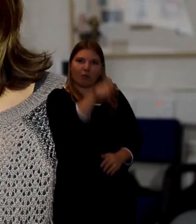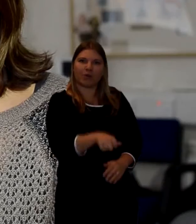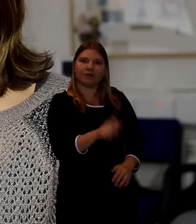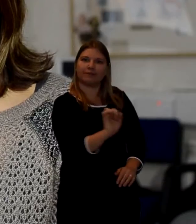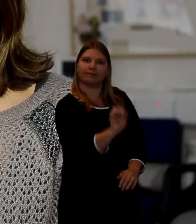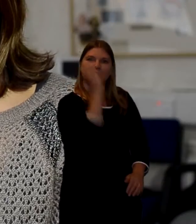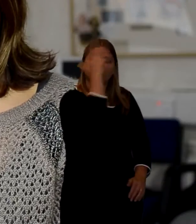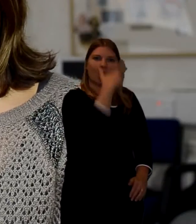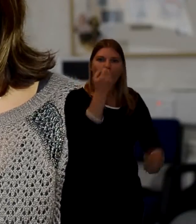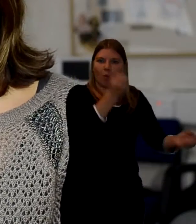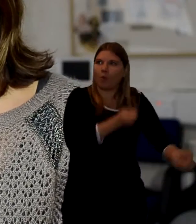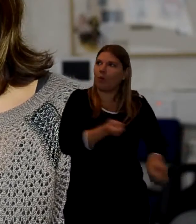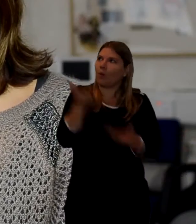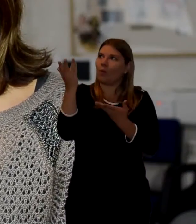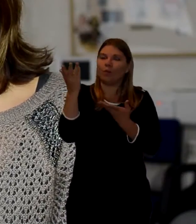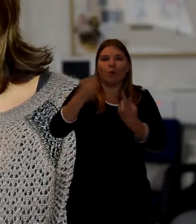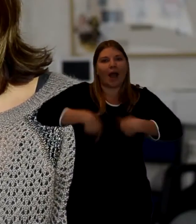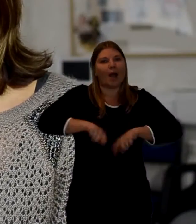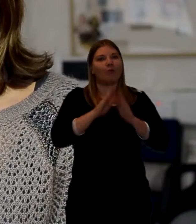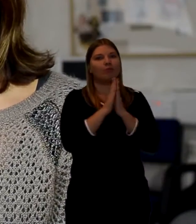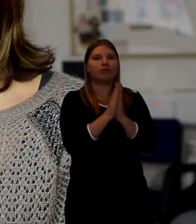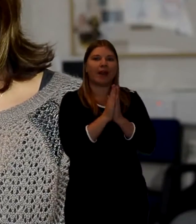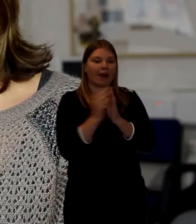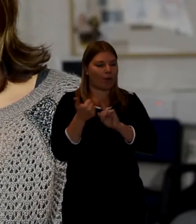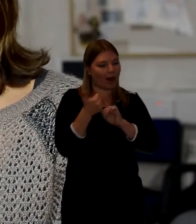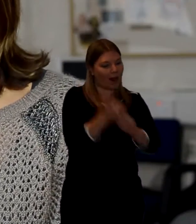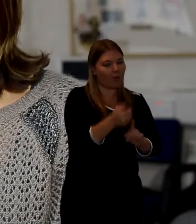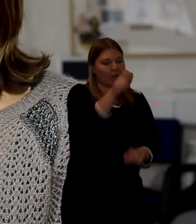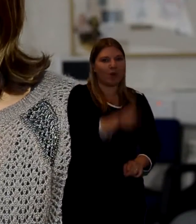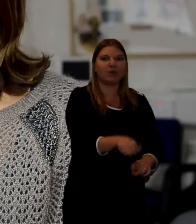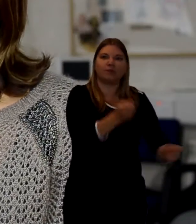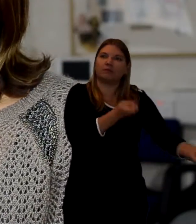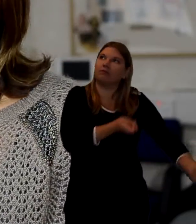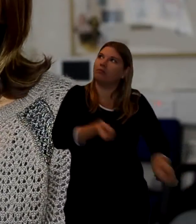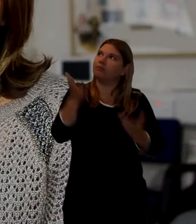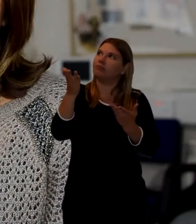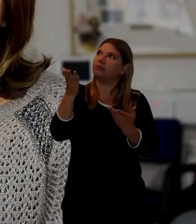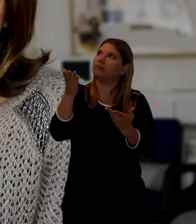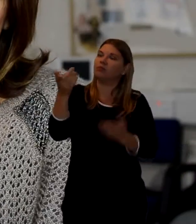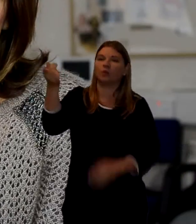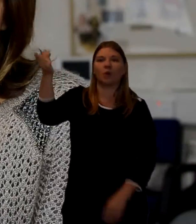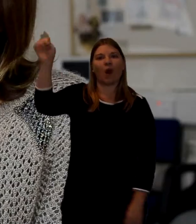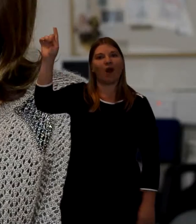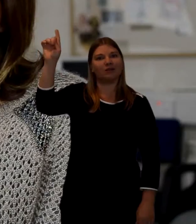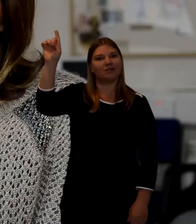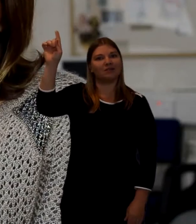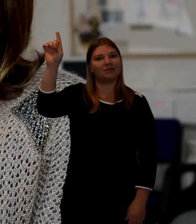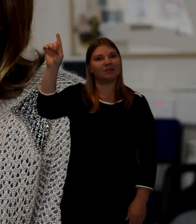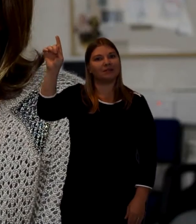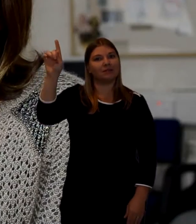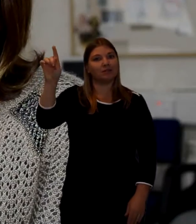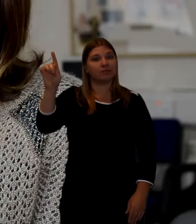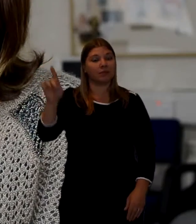So that that prayer is what's helping them progress in the next life as well. That you can still share that connection with that person.